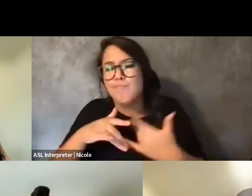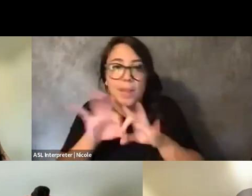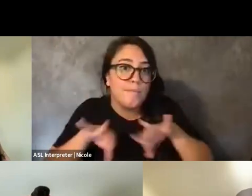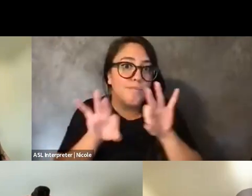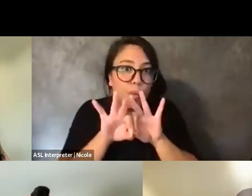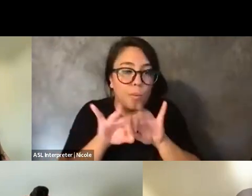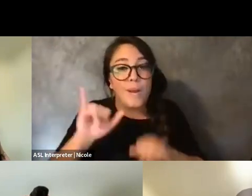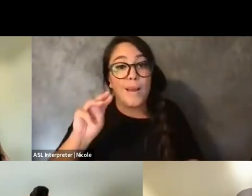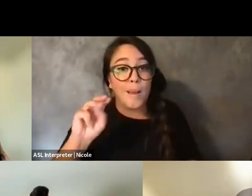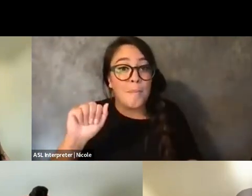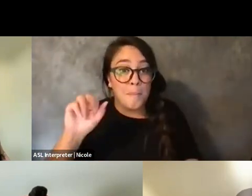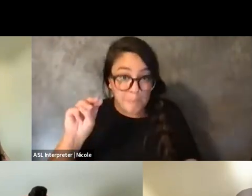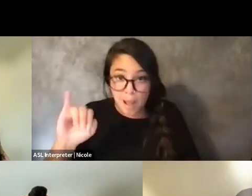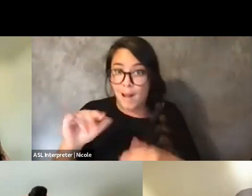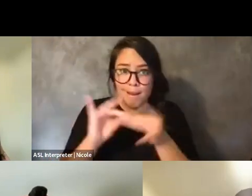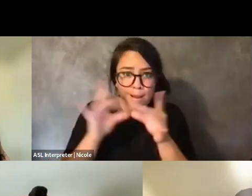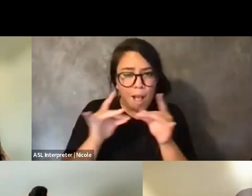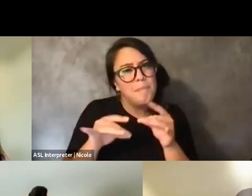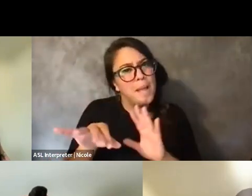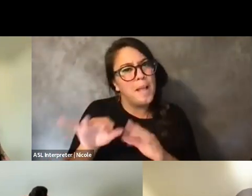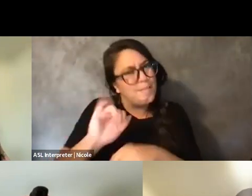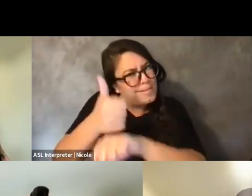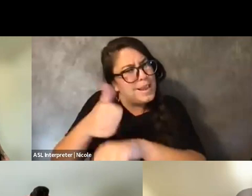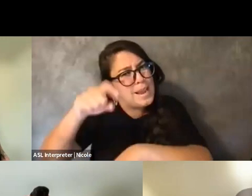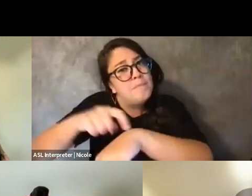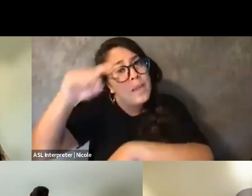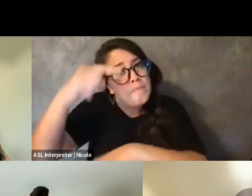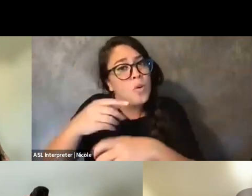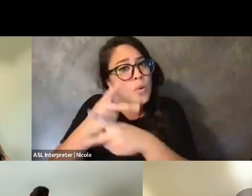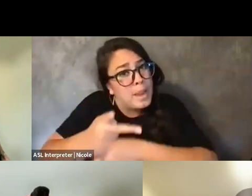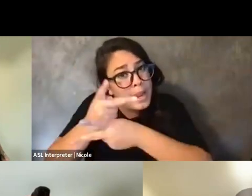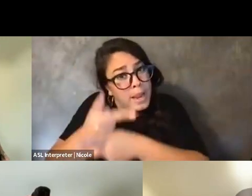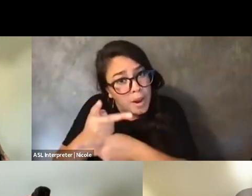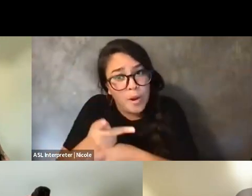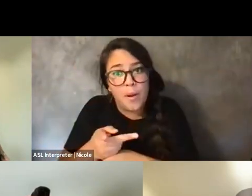And even, you know, folks in the Q&A were just mentioning that, that self-care is a privilege.